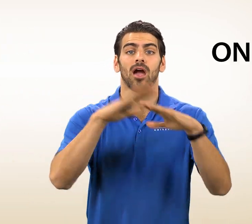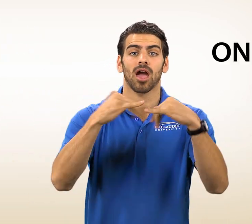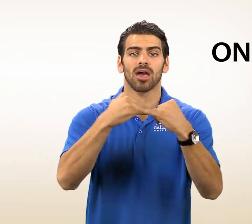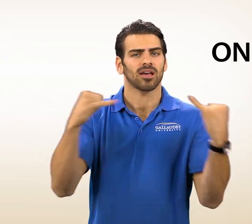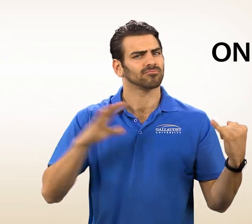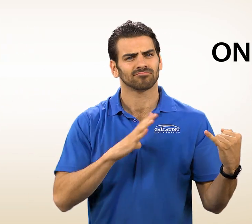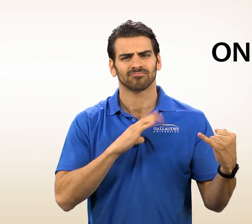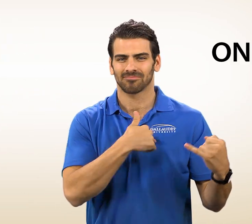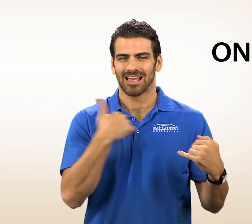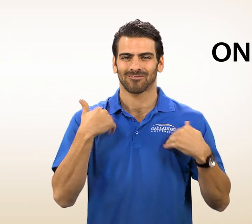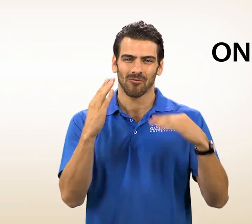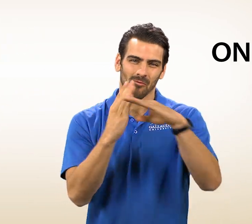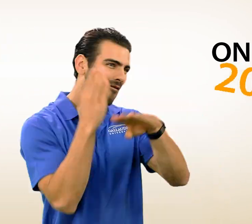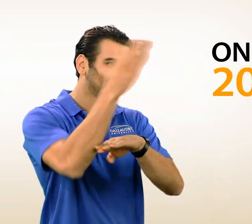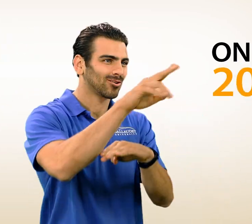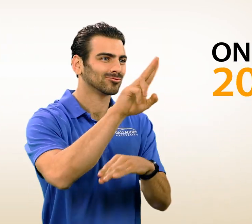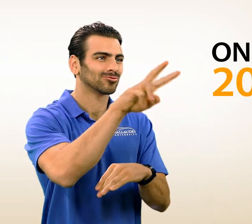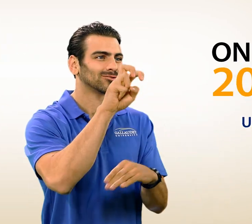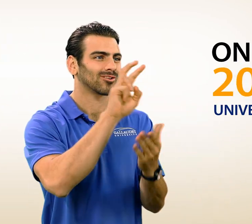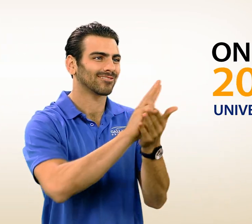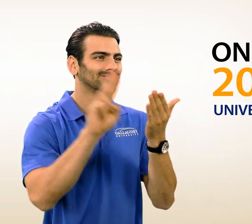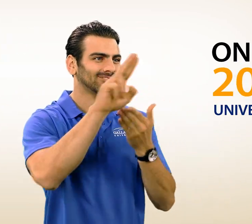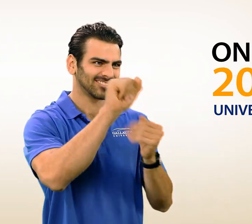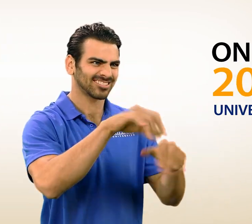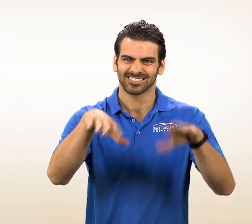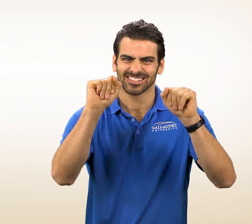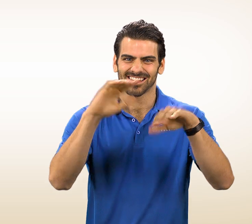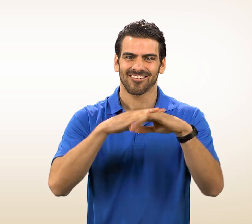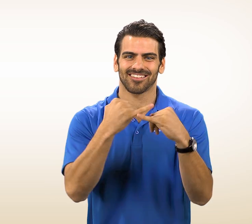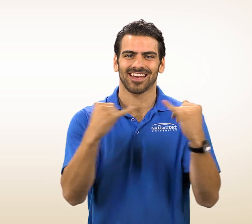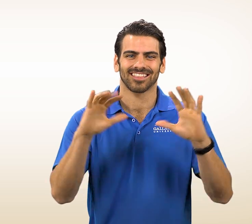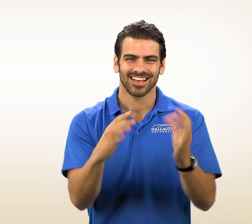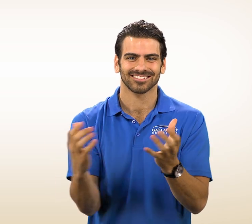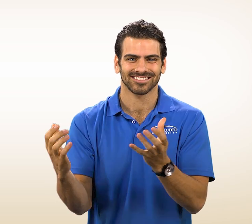as well as online at over 200 universities.